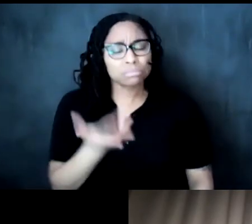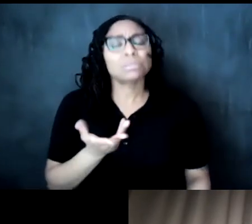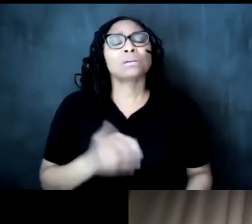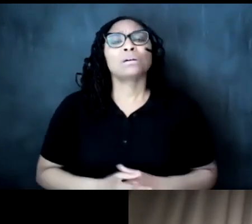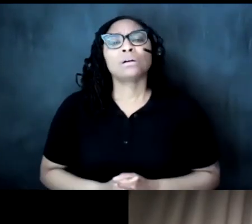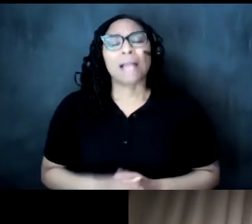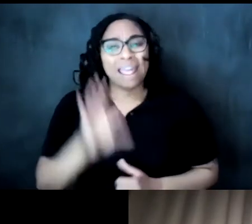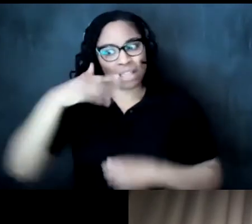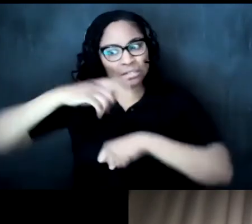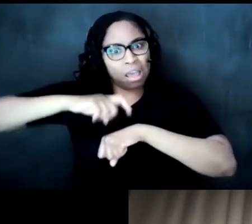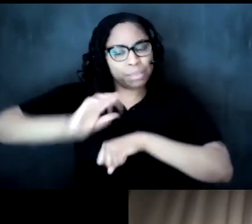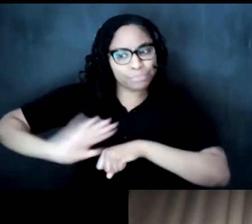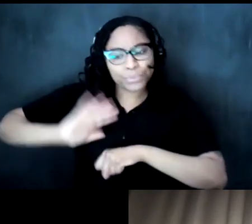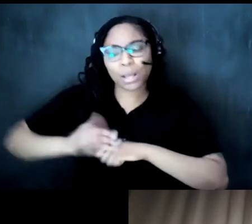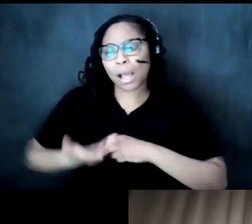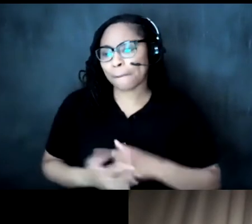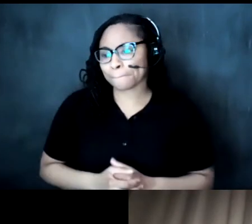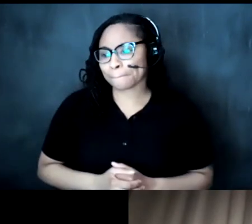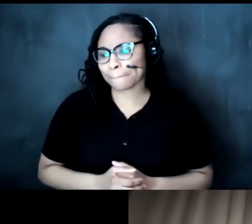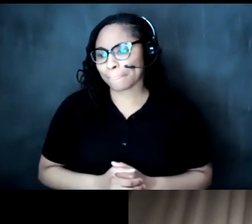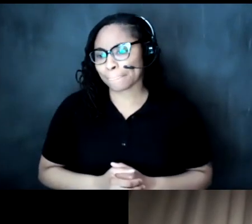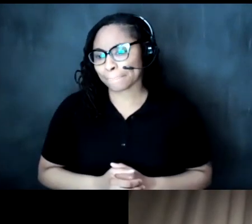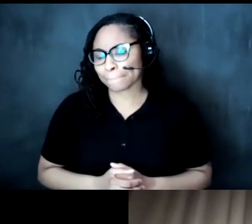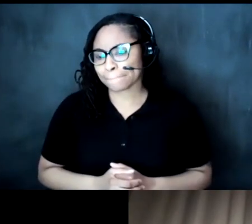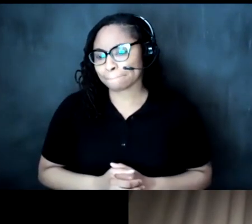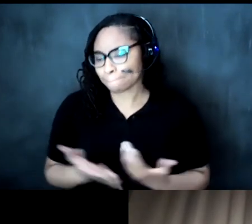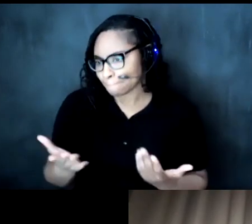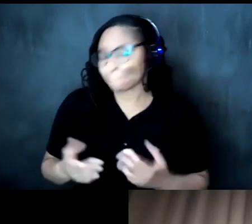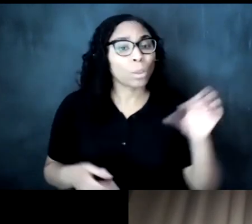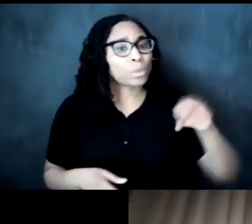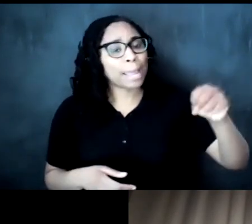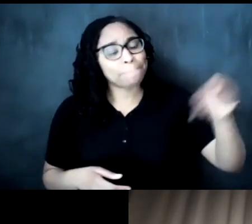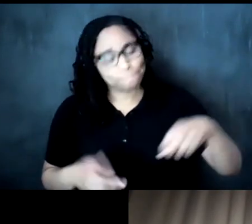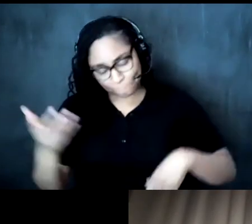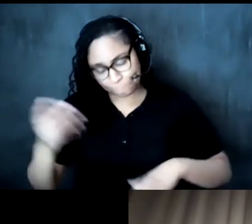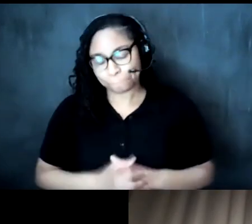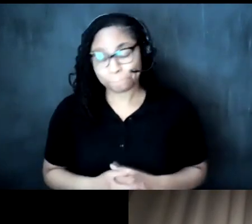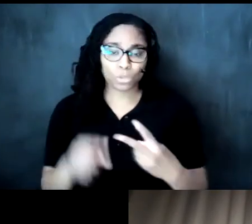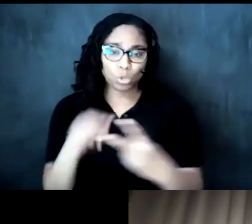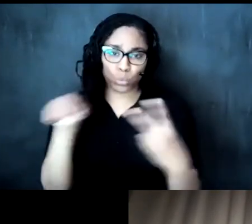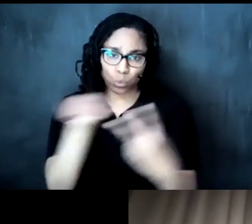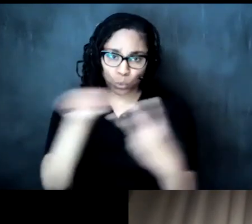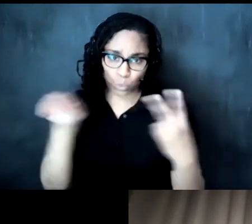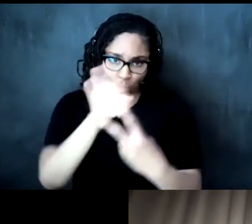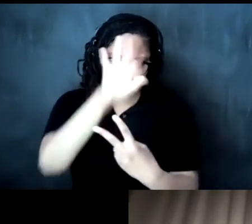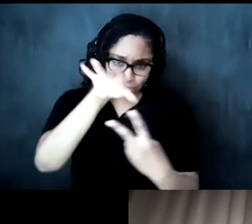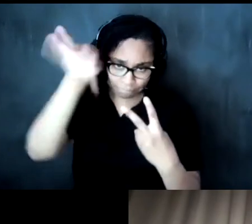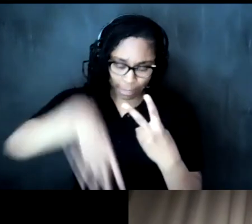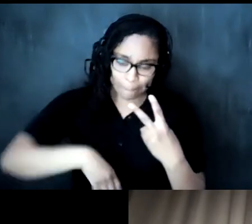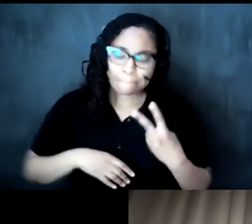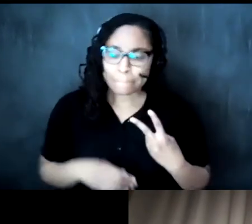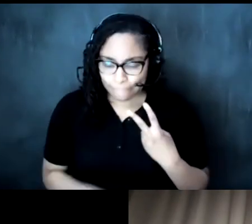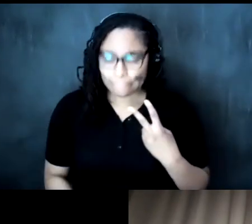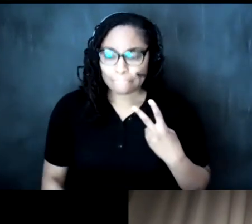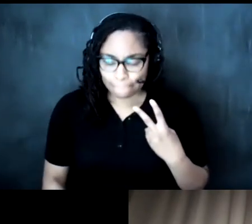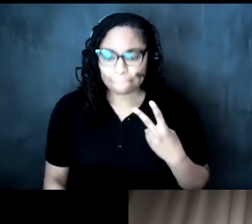time yeah yeah yeah so so so two two things i i i do believe we are in a in a historical moment in